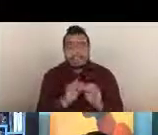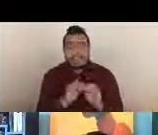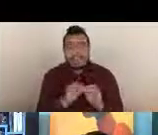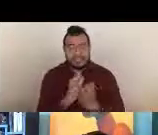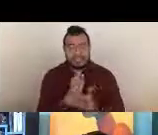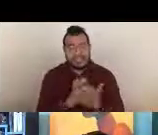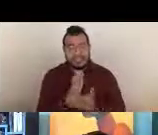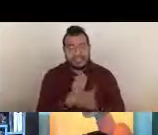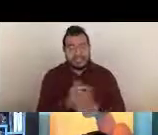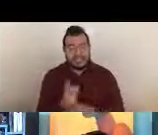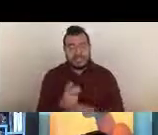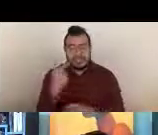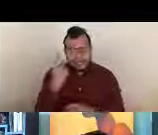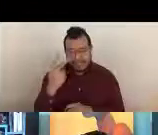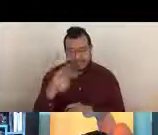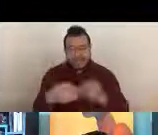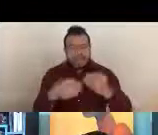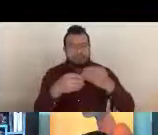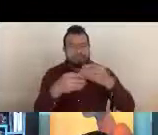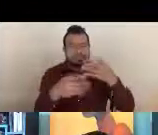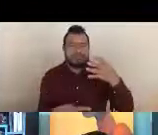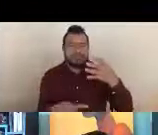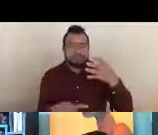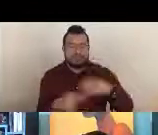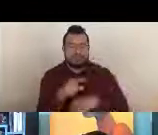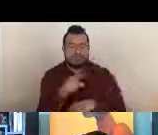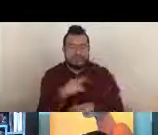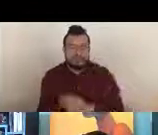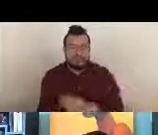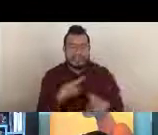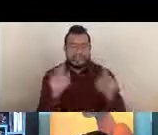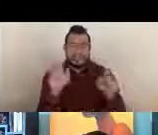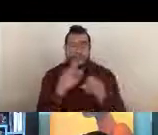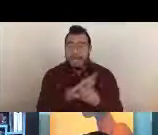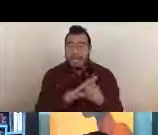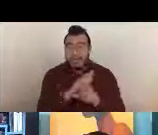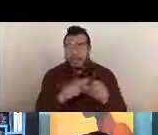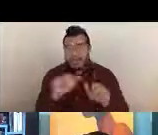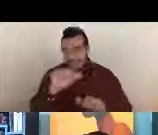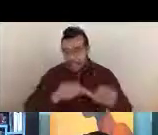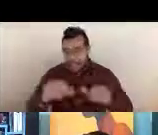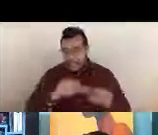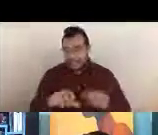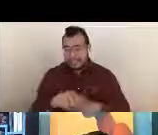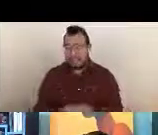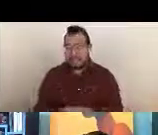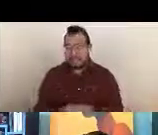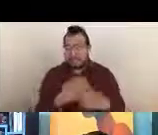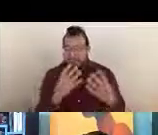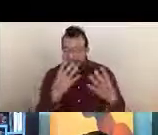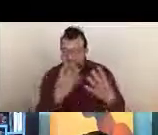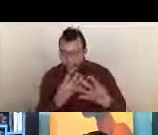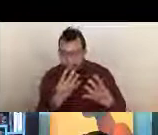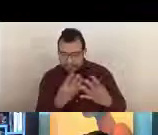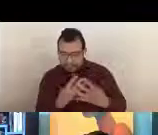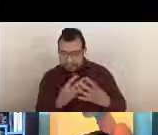within various different areas of science. So if you sift through those different study sections